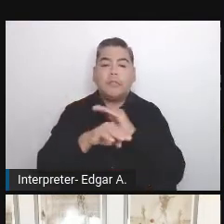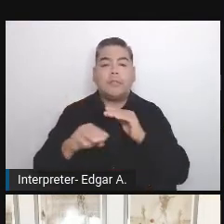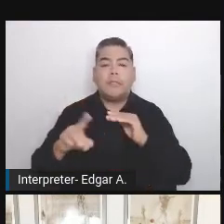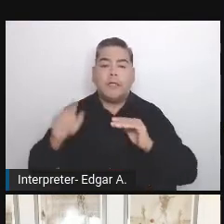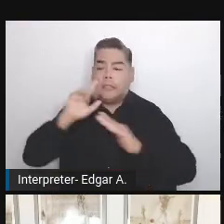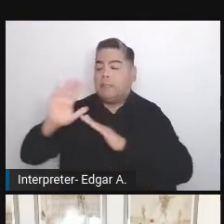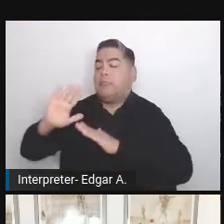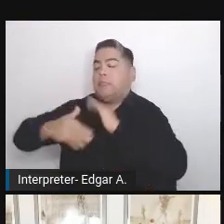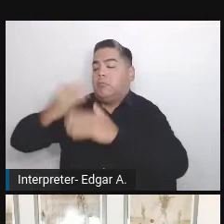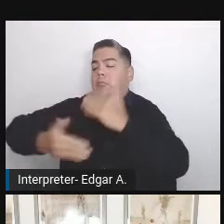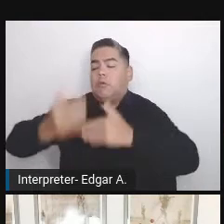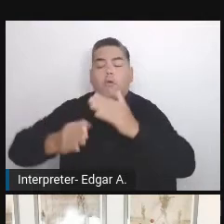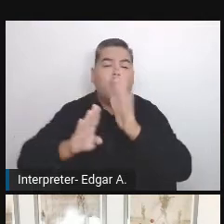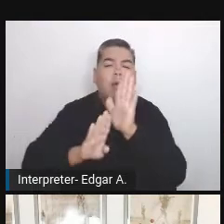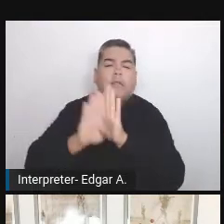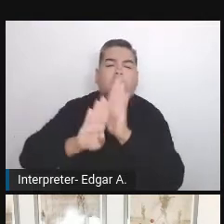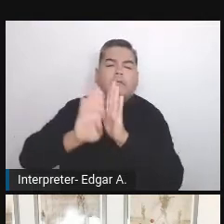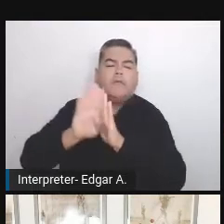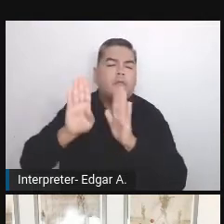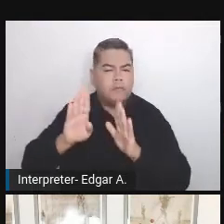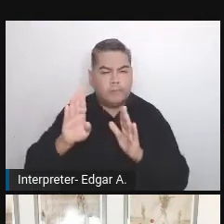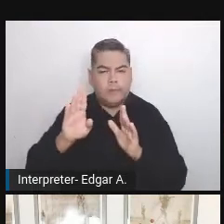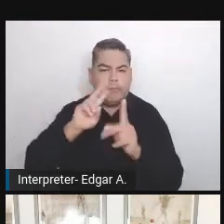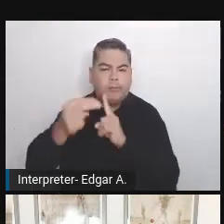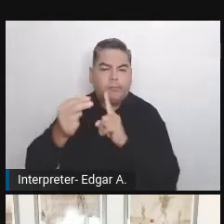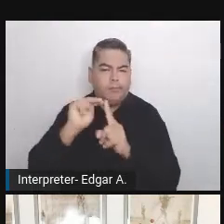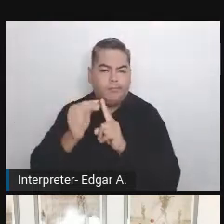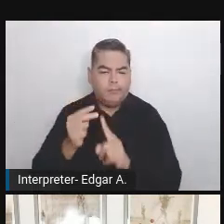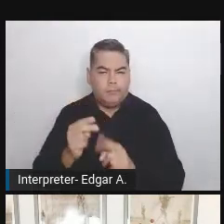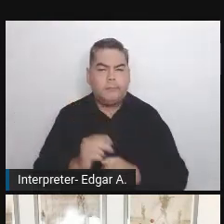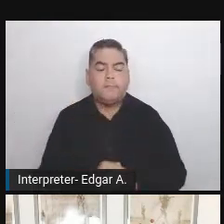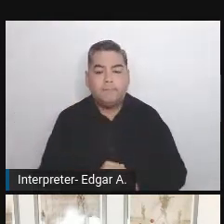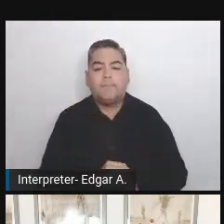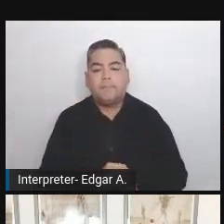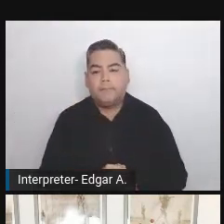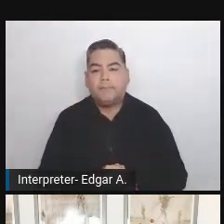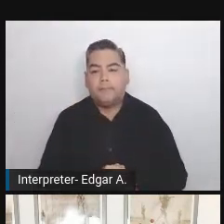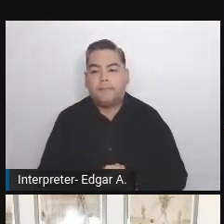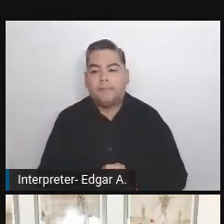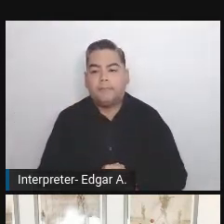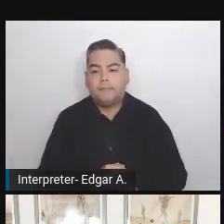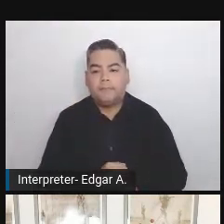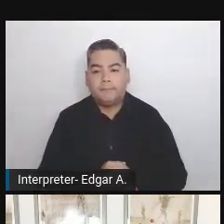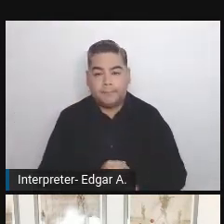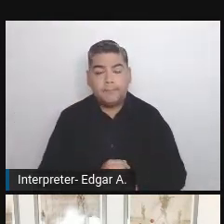The sad news is especially at those places I had a chance